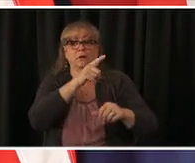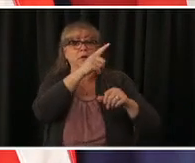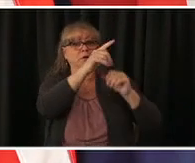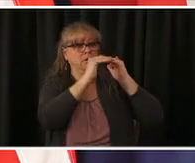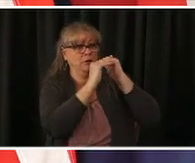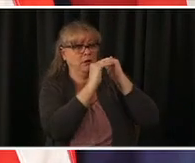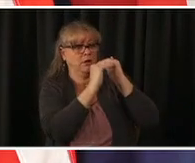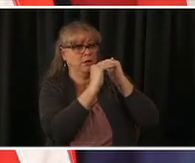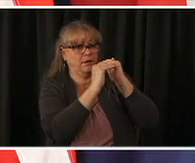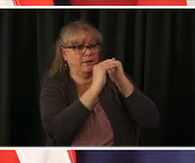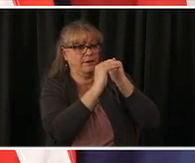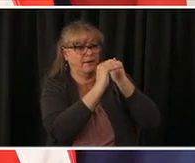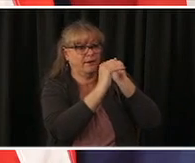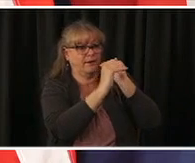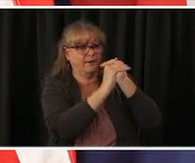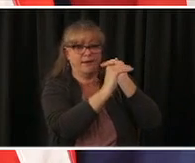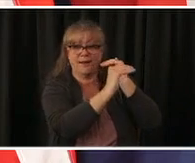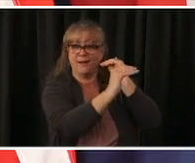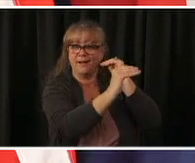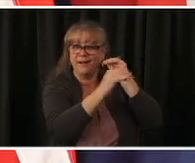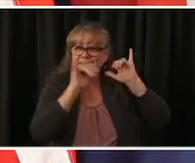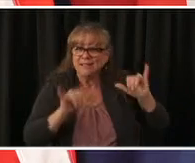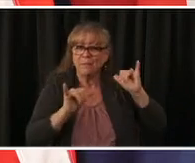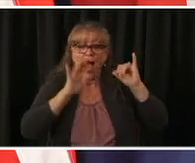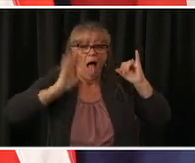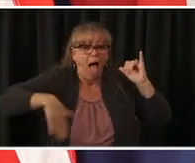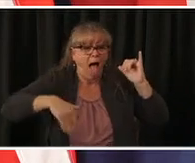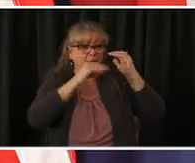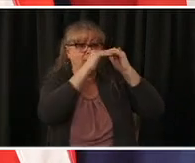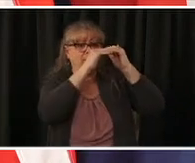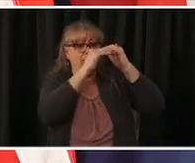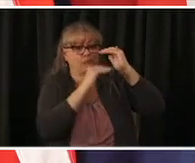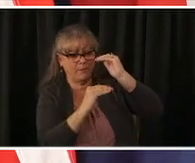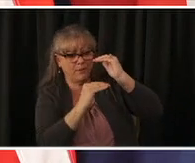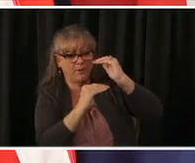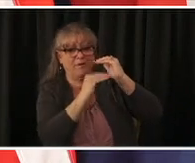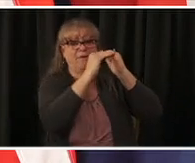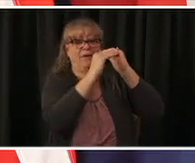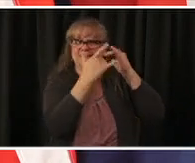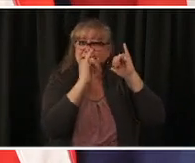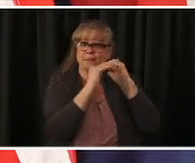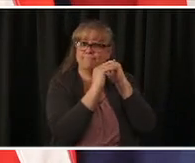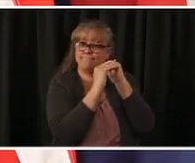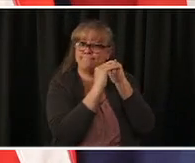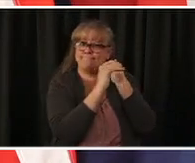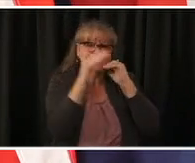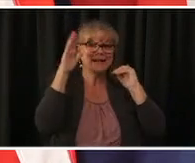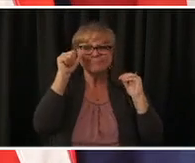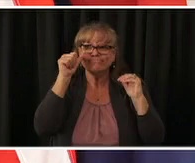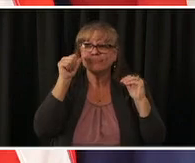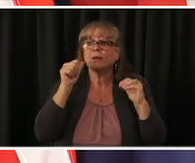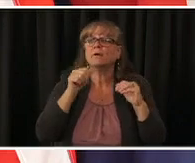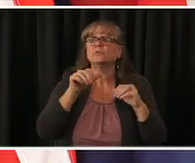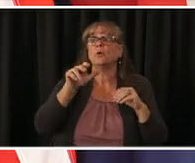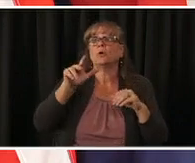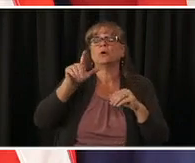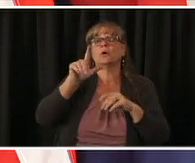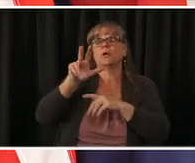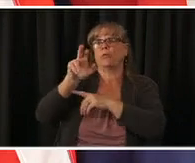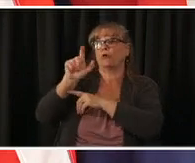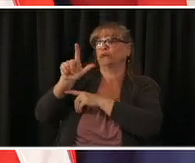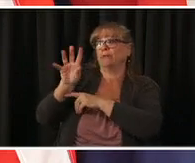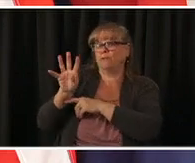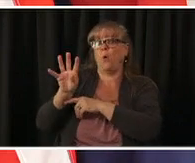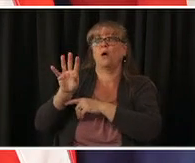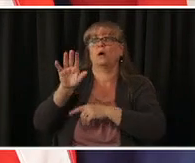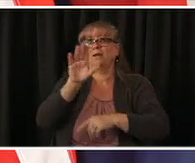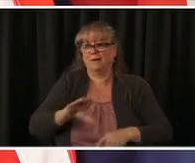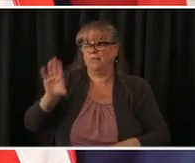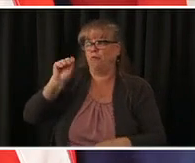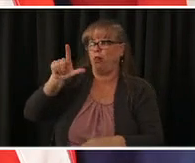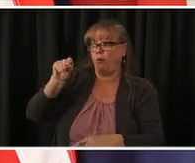diplo 300 it's back up 324 of our fellow coloradans that are hospitalized from covid